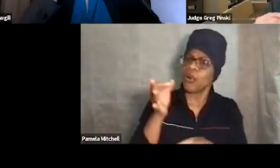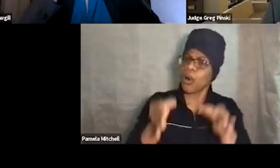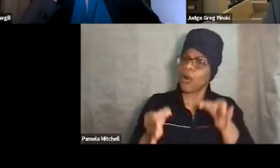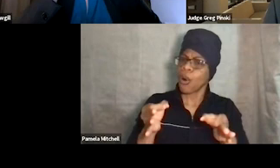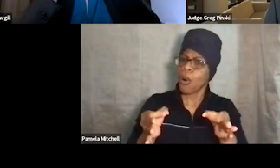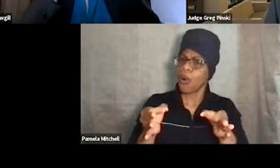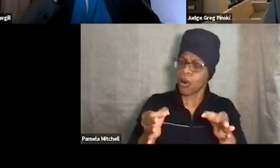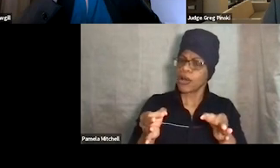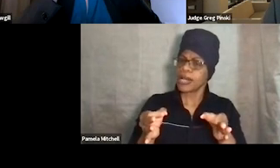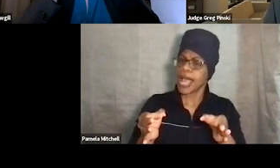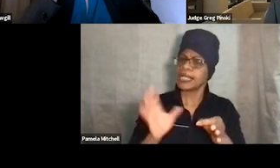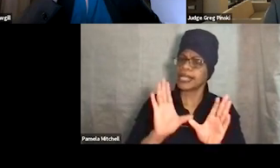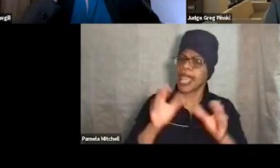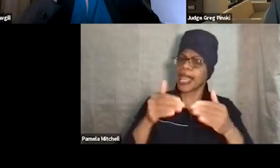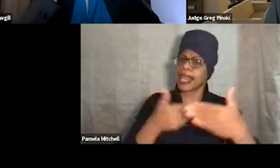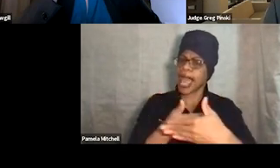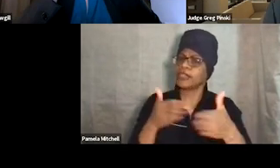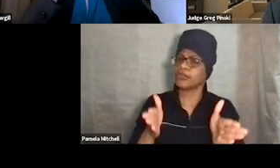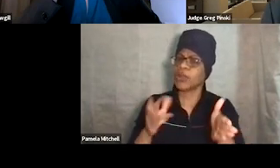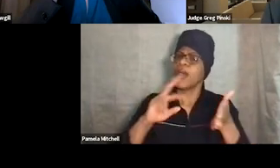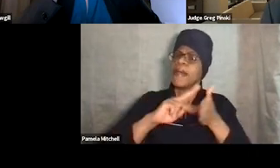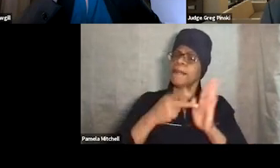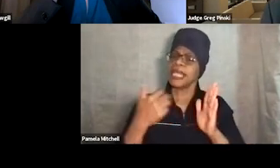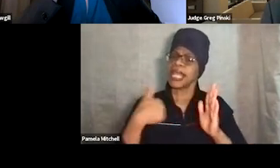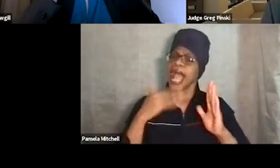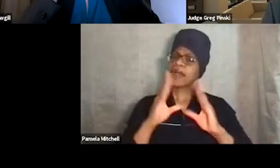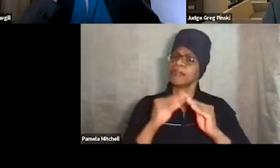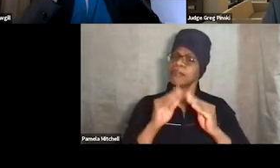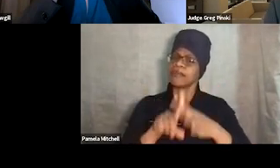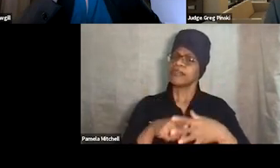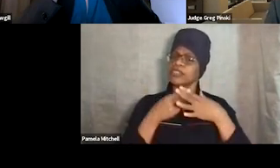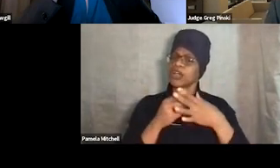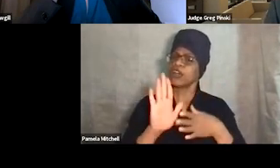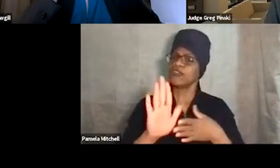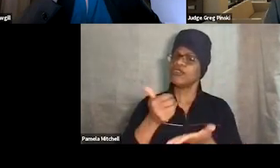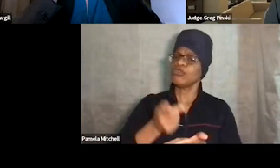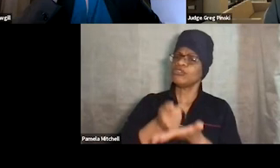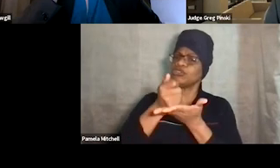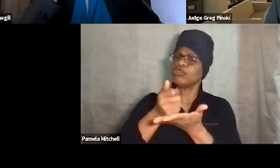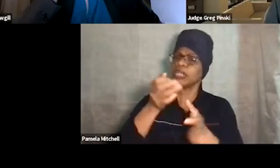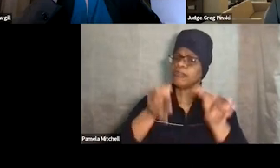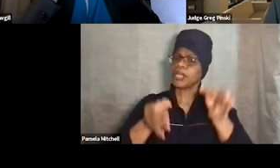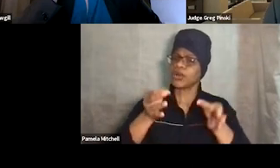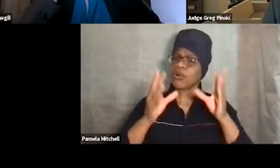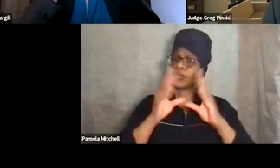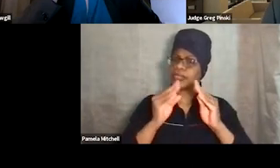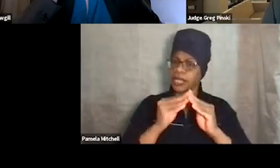And by that, I mean have a hearing like this at the start of your treatment court session. I'll give you an example of a participant